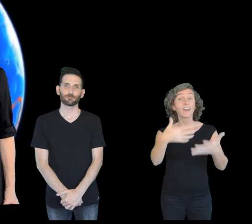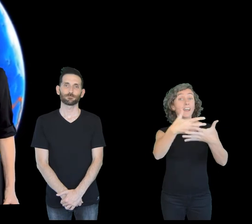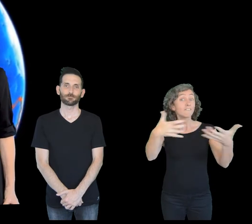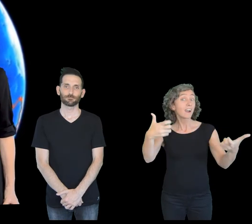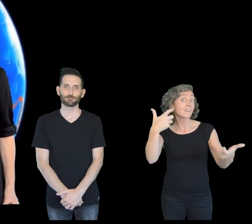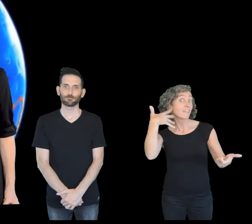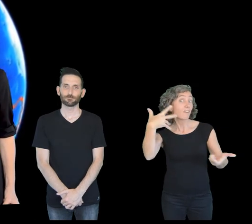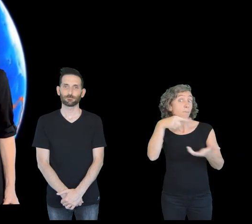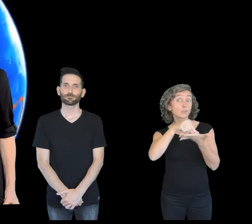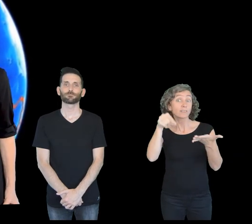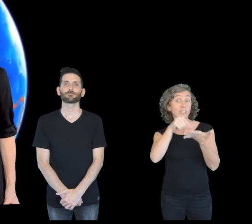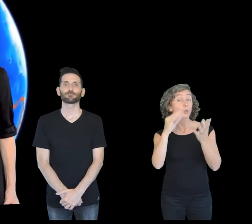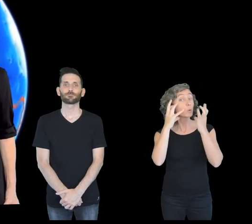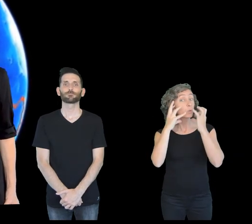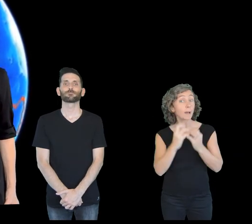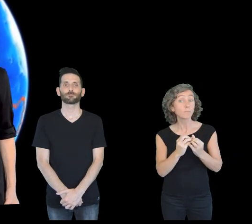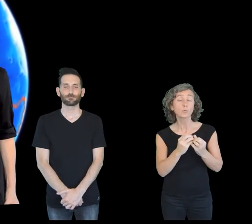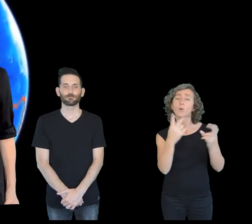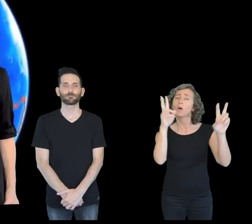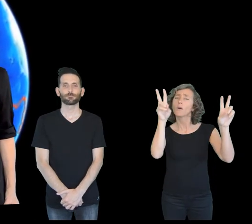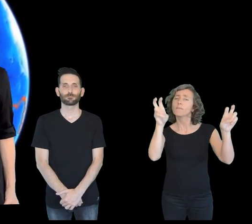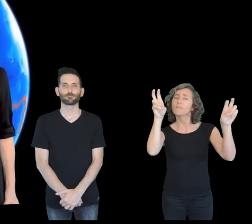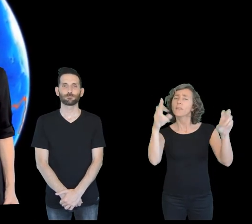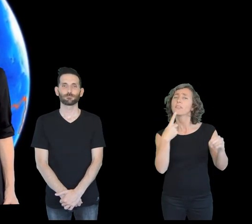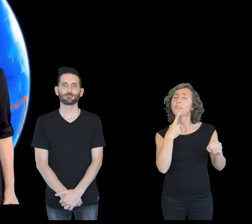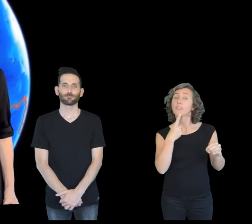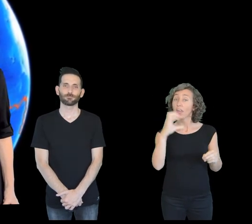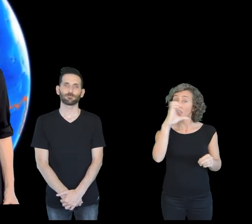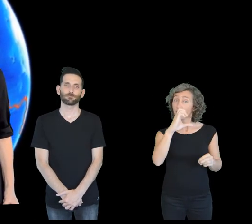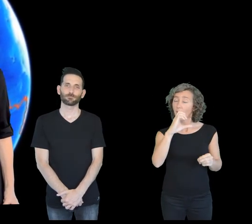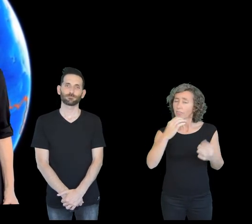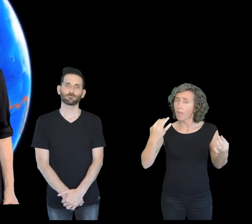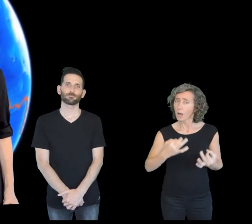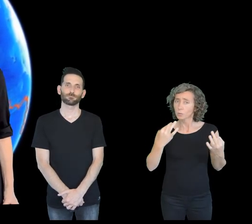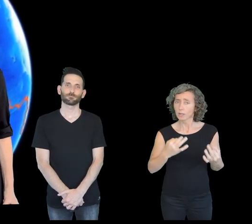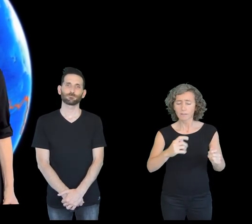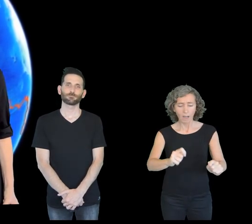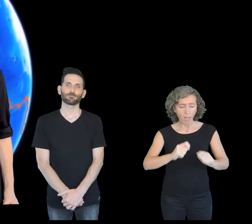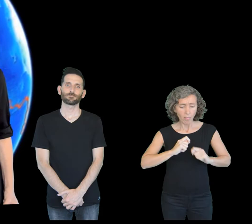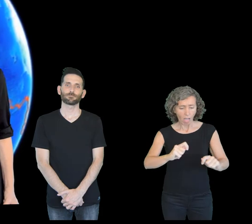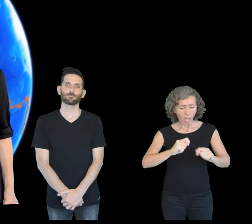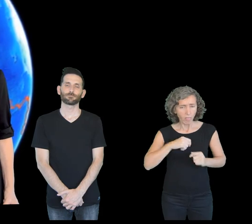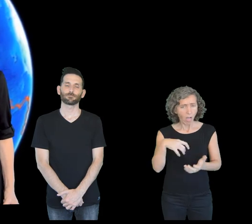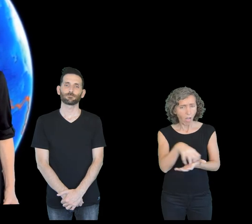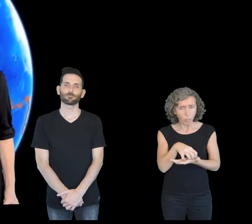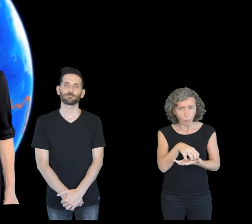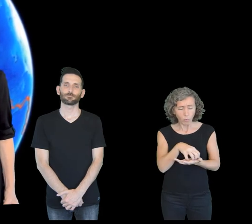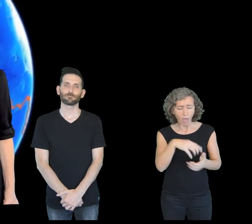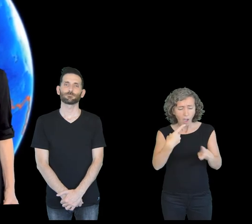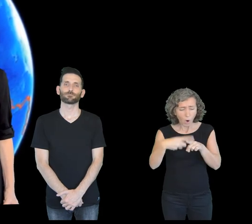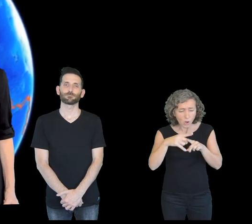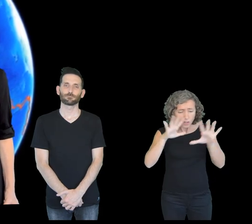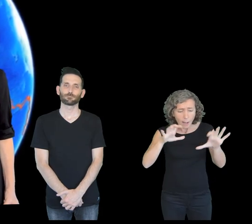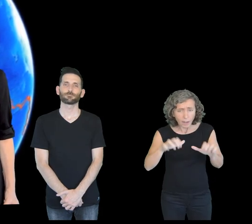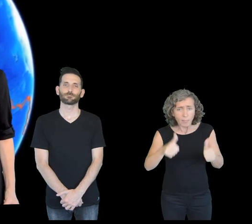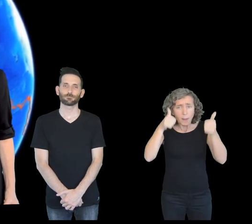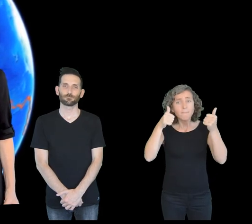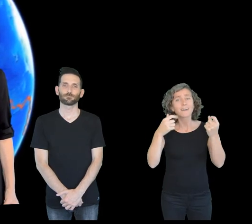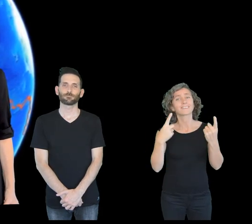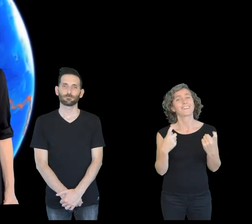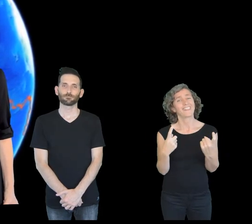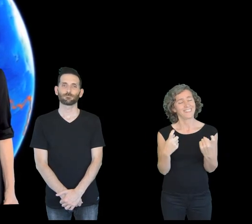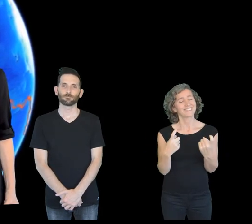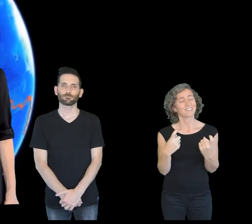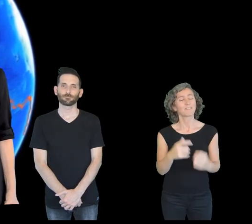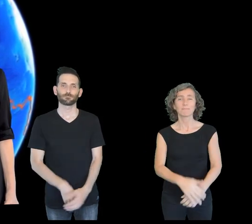As Don Miguel de Unamuno once said, "the real Science teaches above all, to doubt and be ignorant."